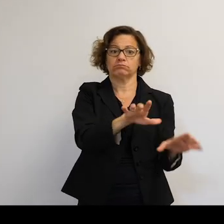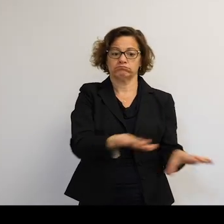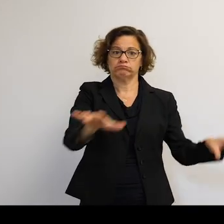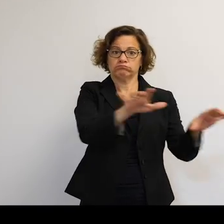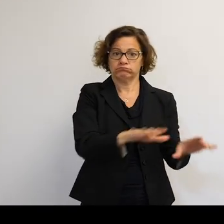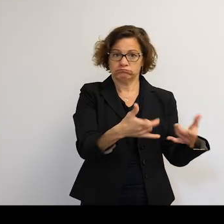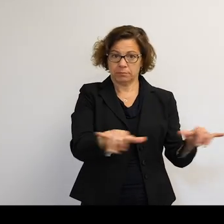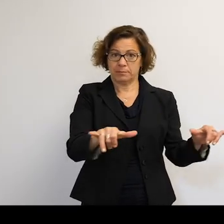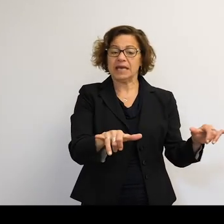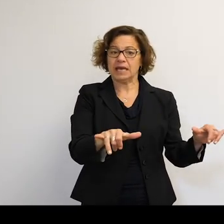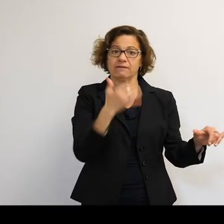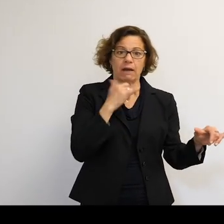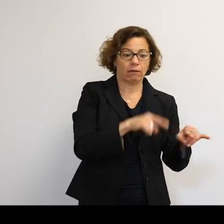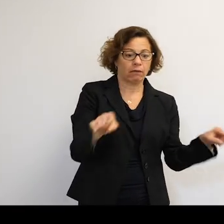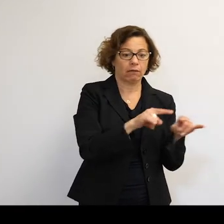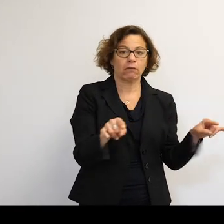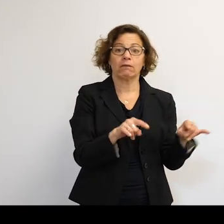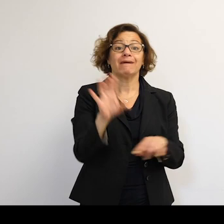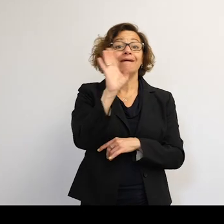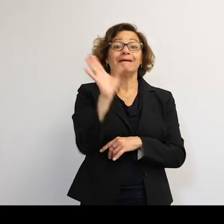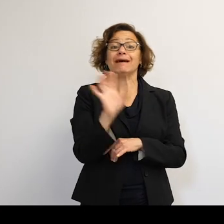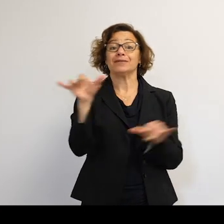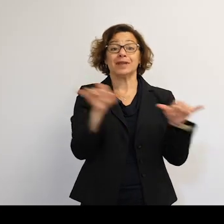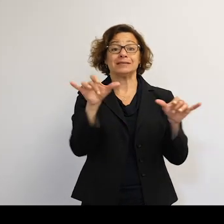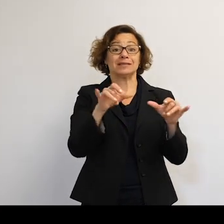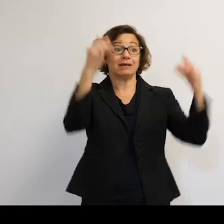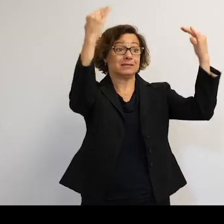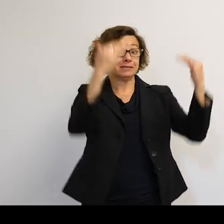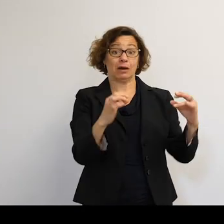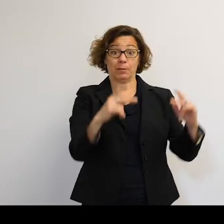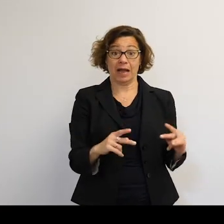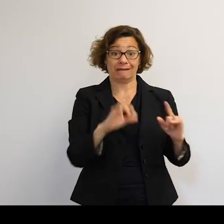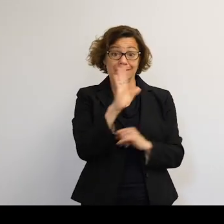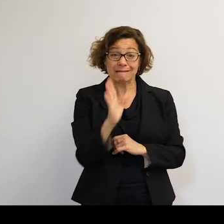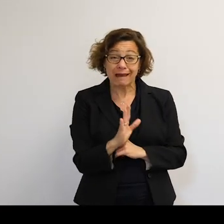And it's nothing that size that have been deorbited before. So for the last few years, you'll